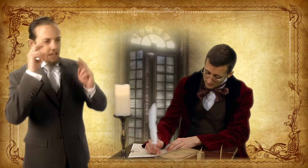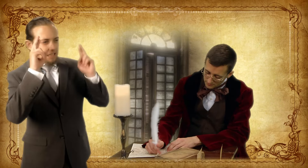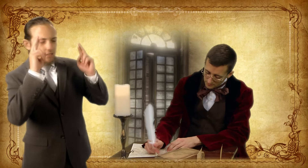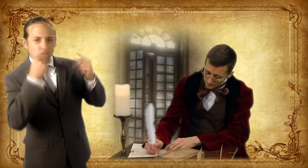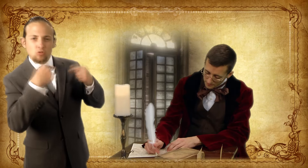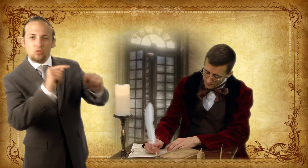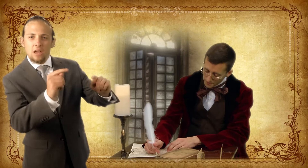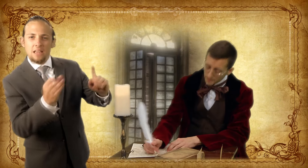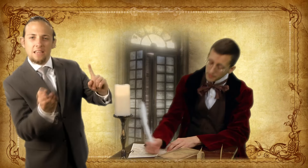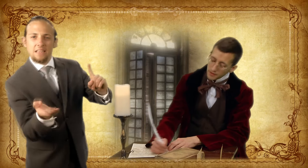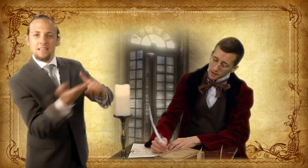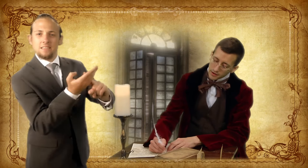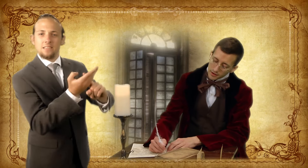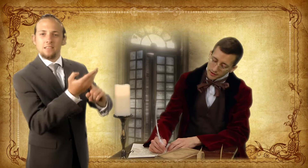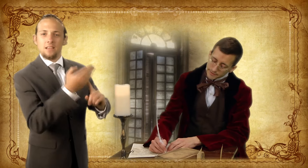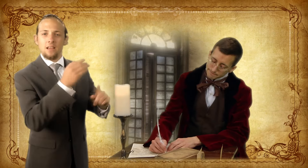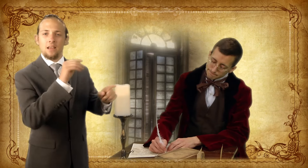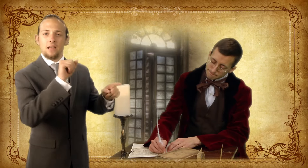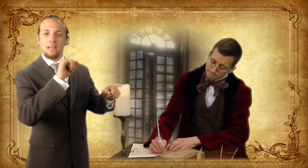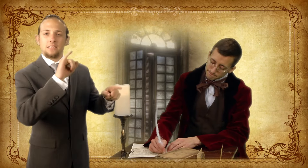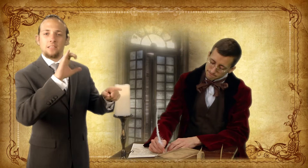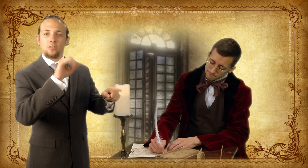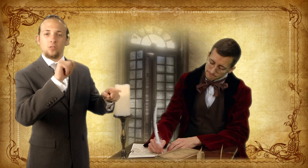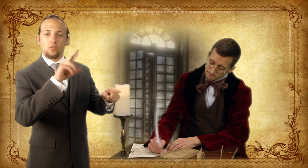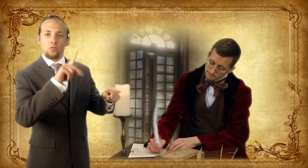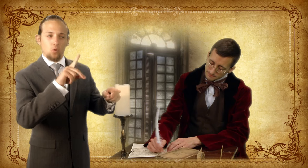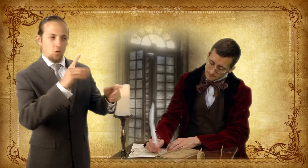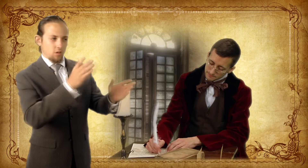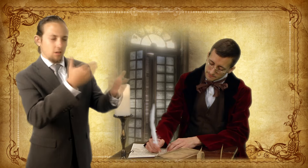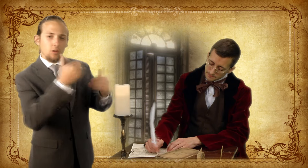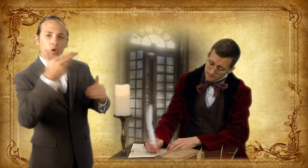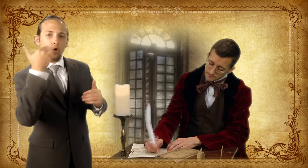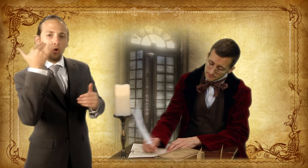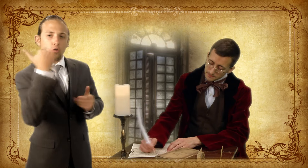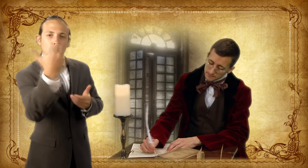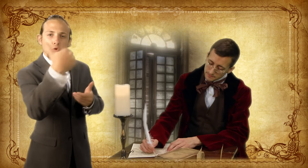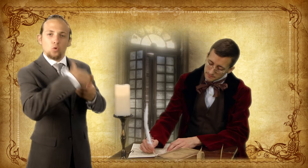Gallaudet wrote a letter to Abbe Sicard asking the Abbe